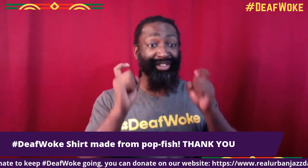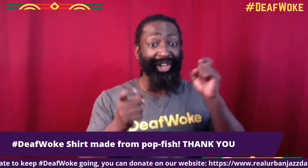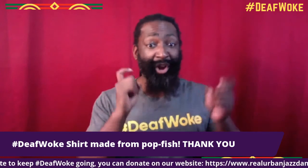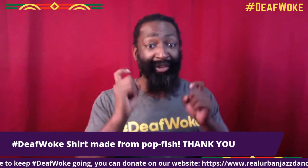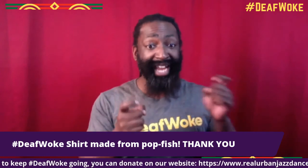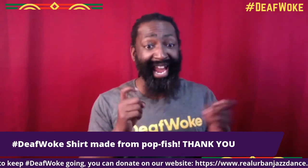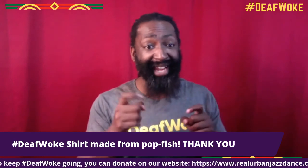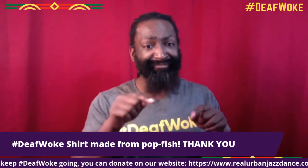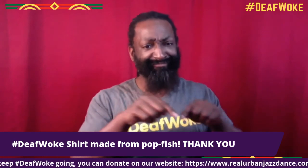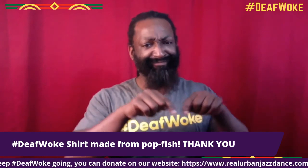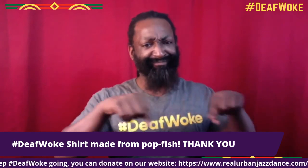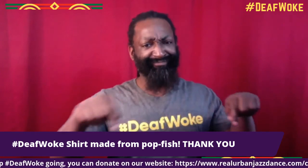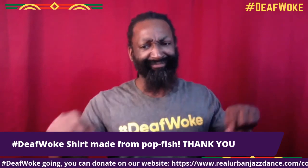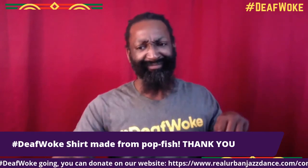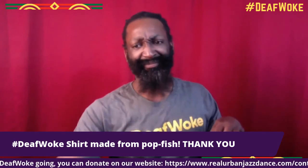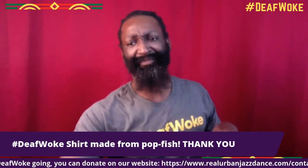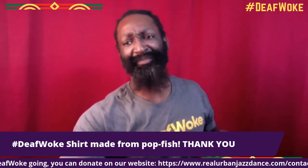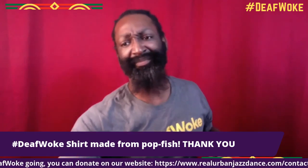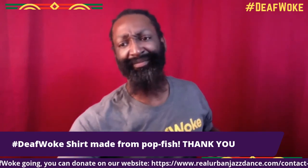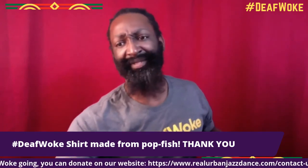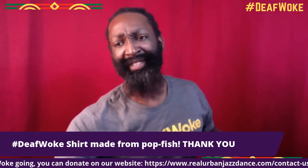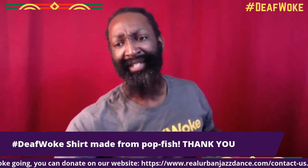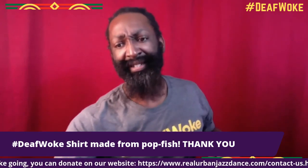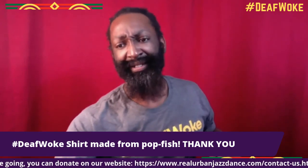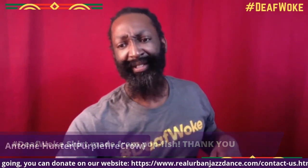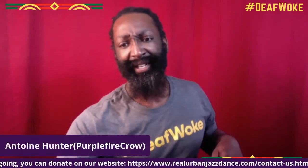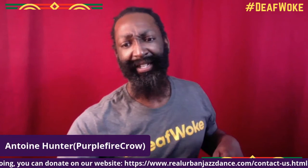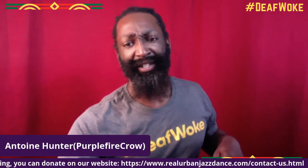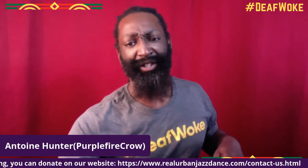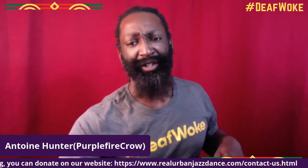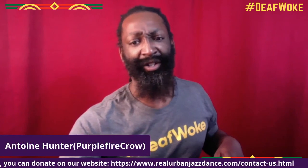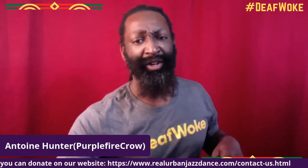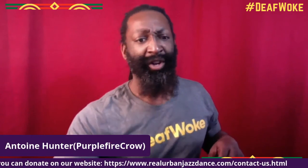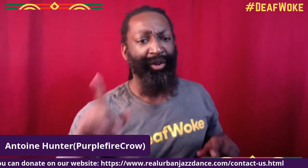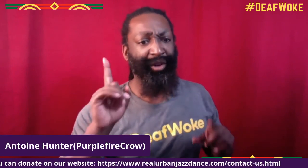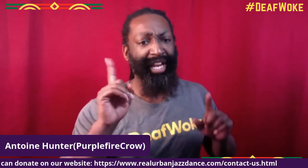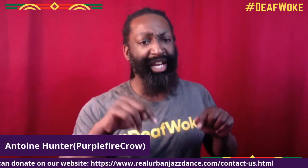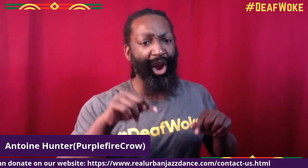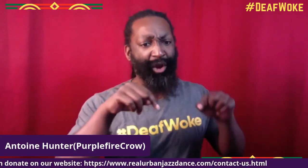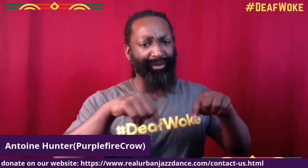If you'd like to donate, you can donate to this page that's scrolling on the bottom of the screen,